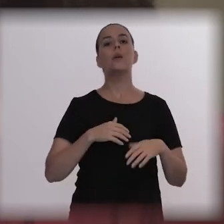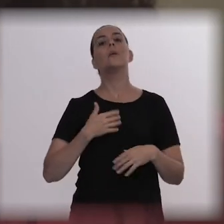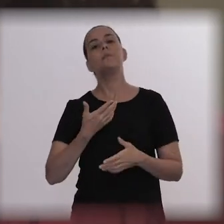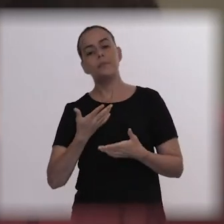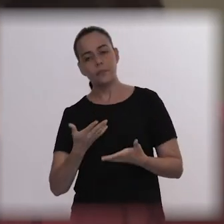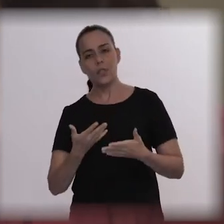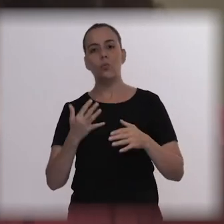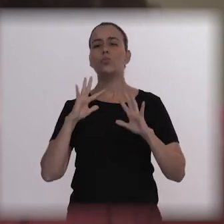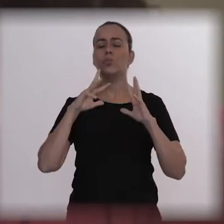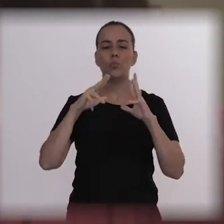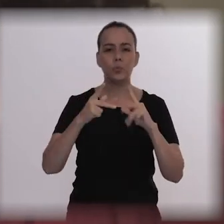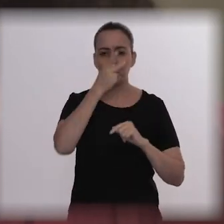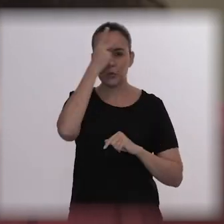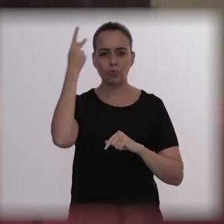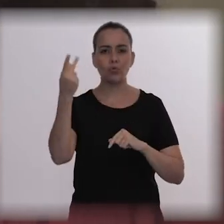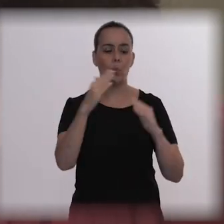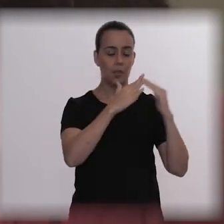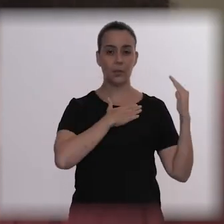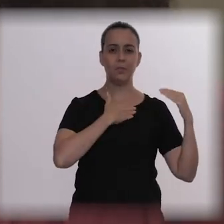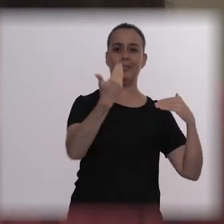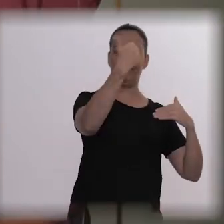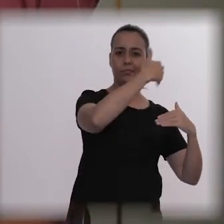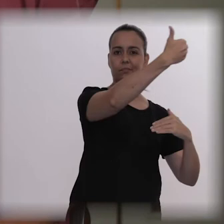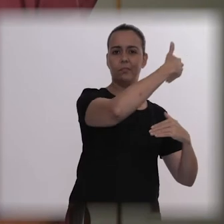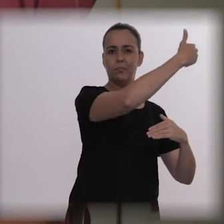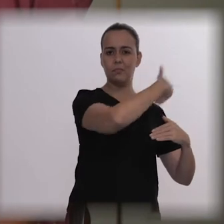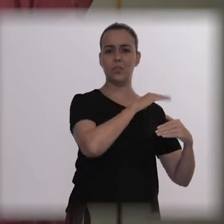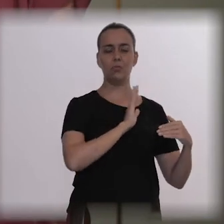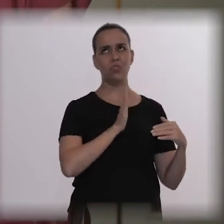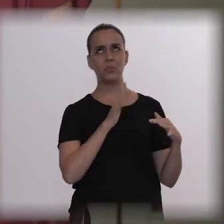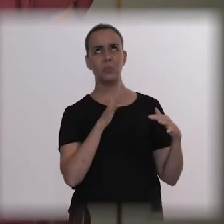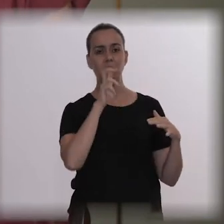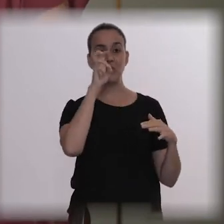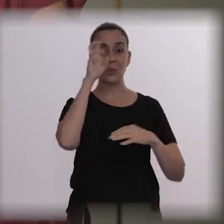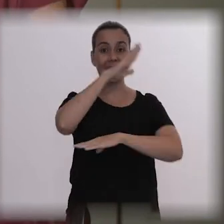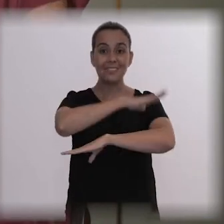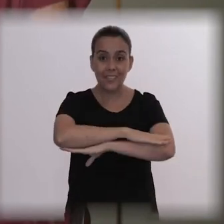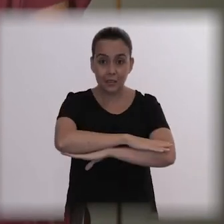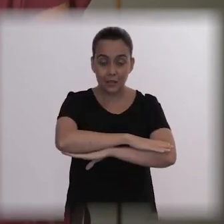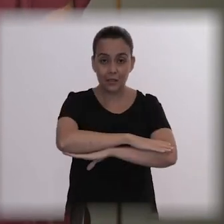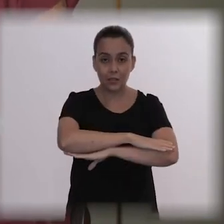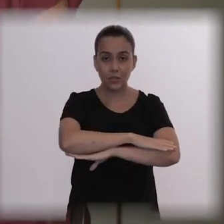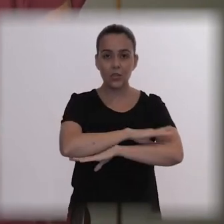it was already four or five in the afternoon. That’s when my brother got really crazy.